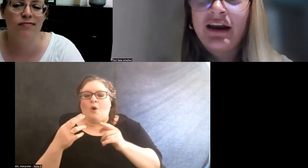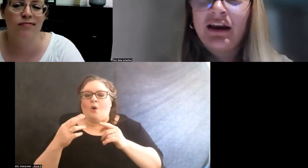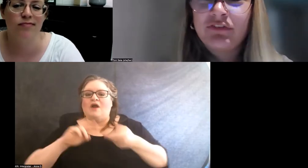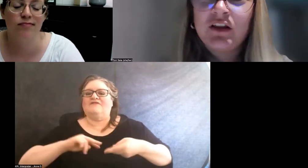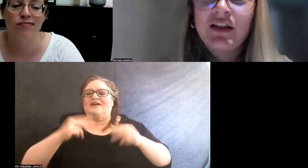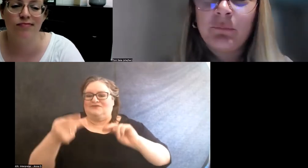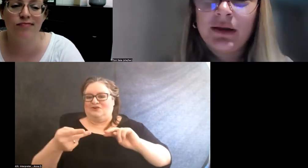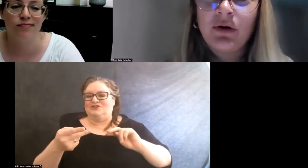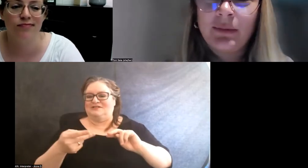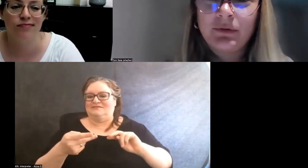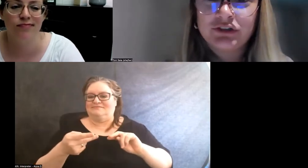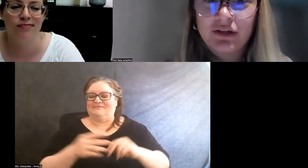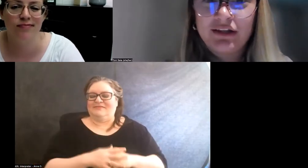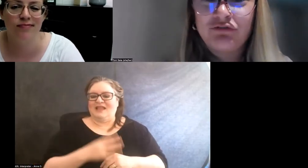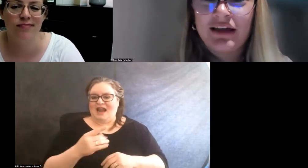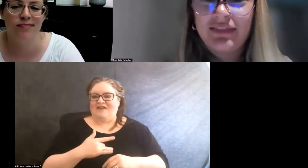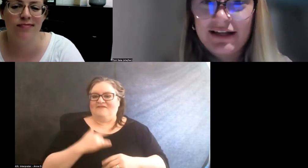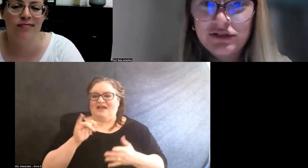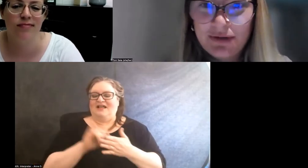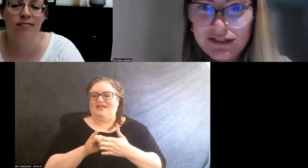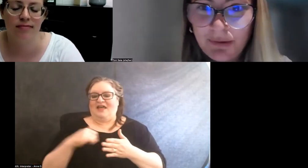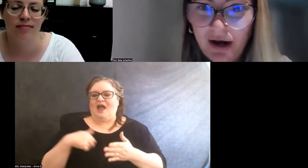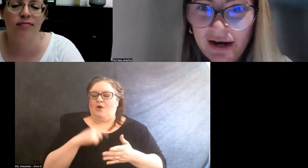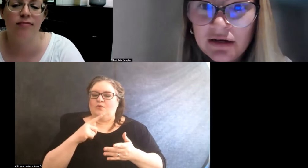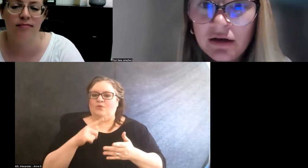And I feel like we were able to really find that sweet spot.